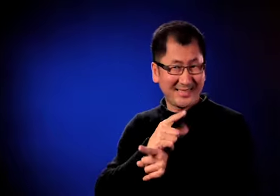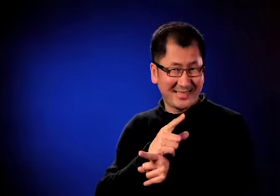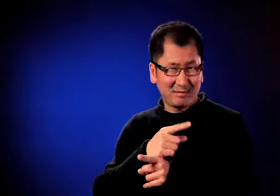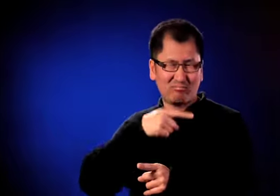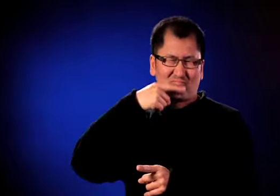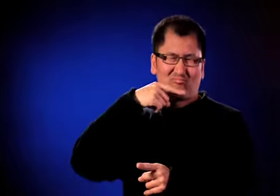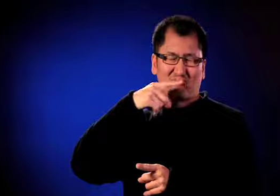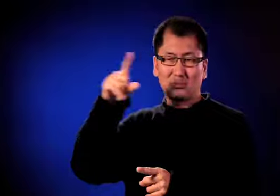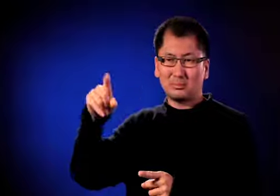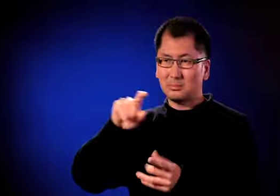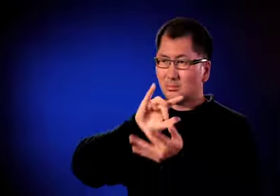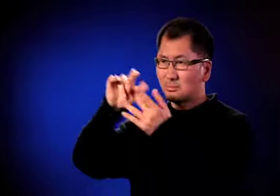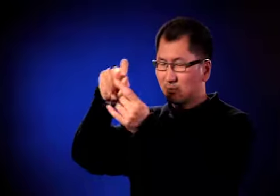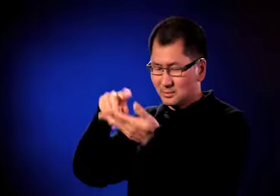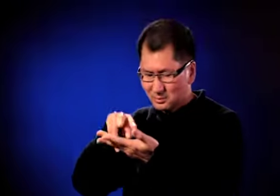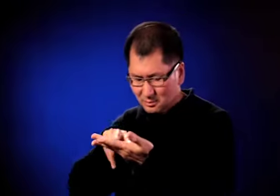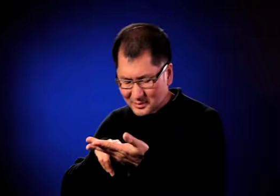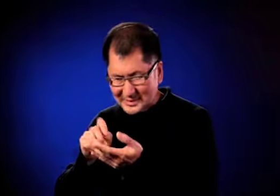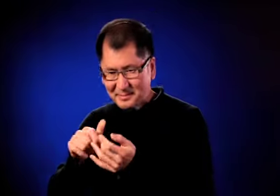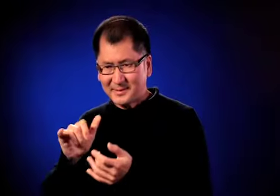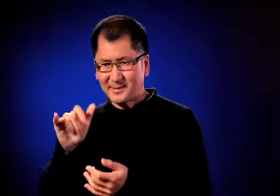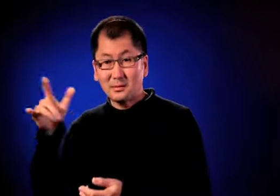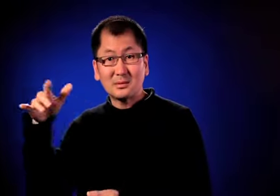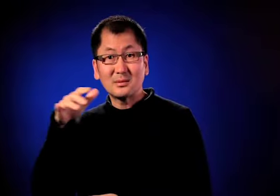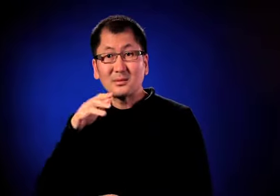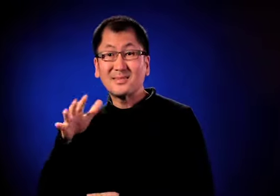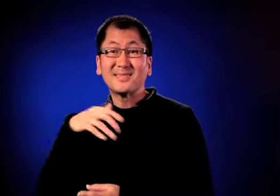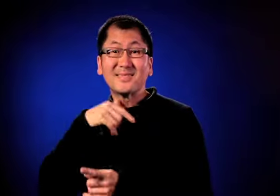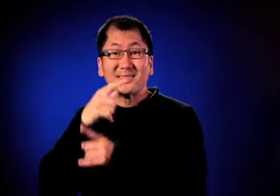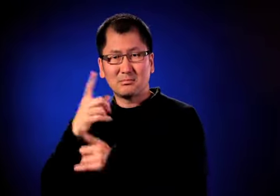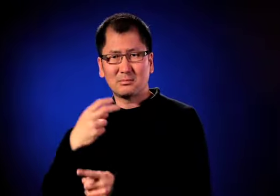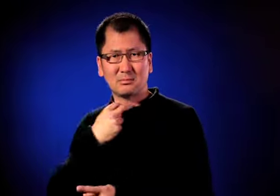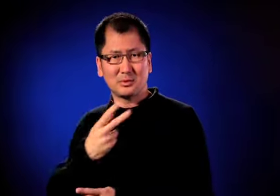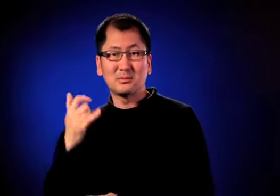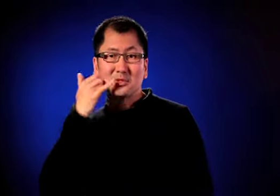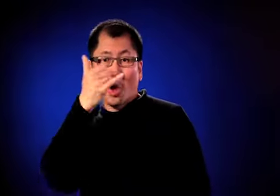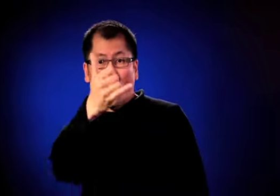Finally, my wife texted my sister who is hearing.